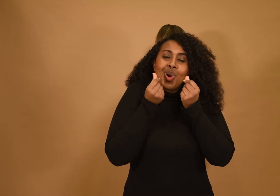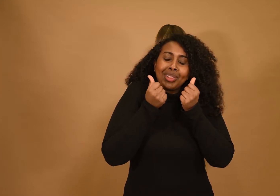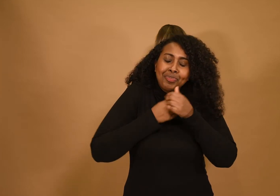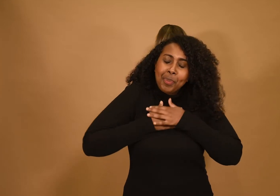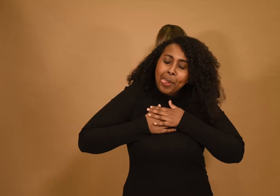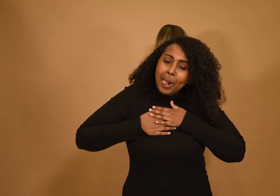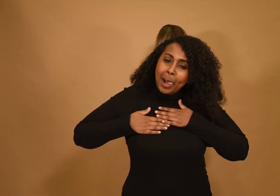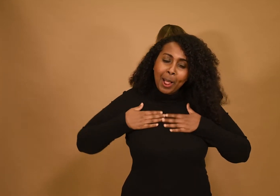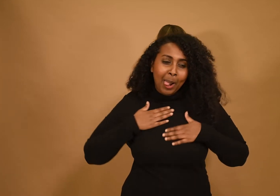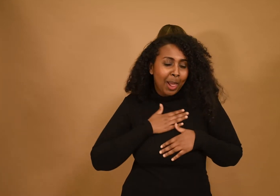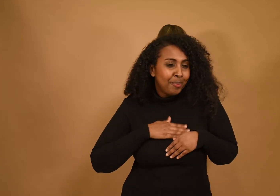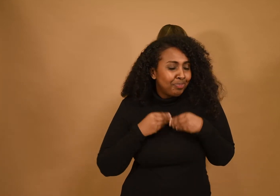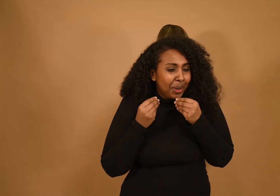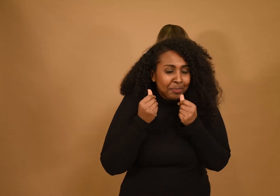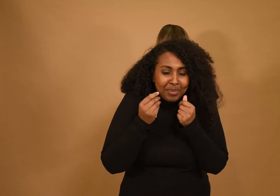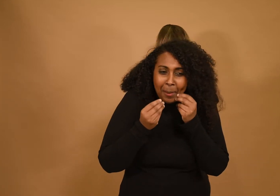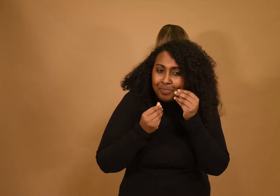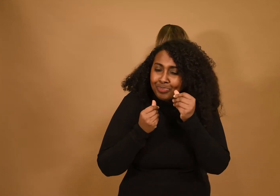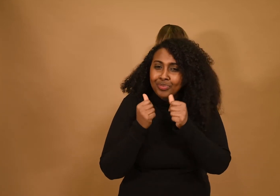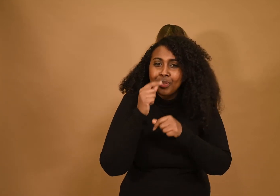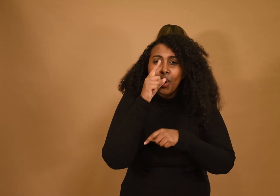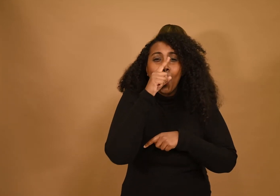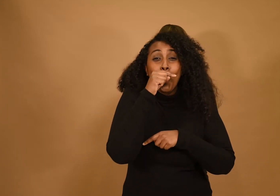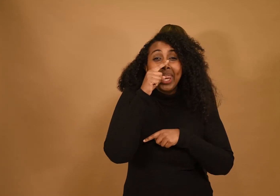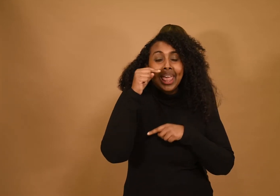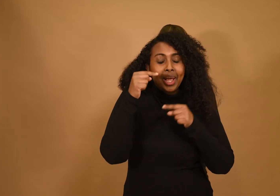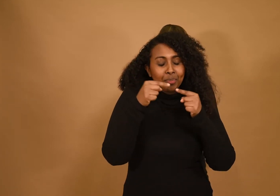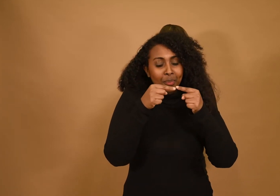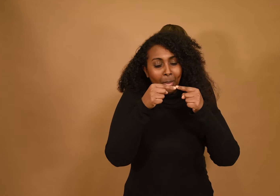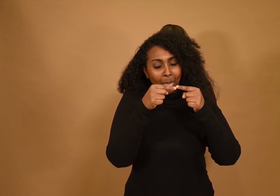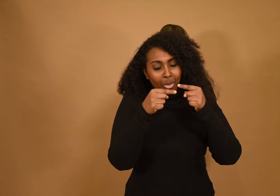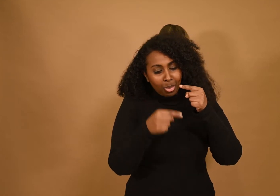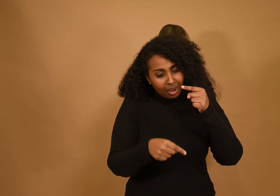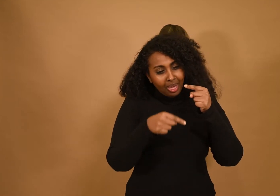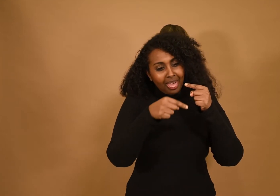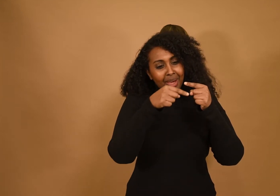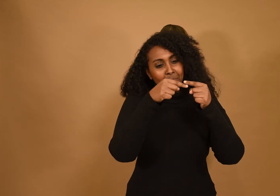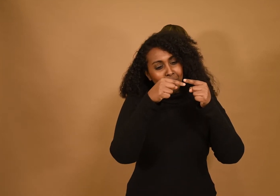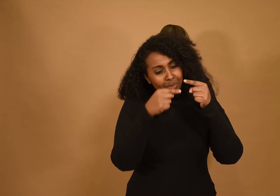It feels sweet, sweet like honey that slowly drips down.